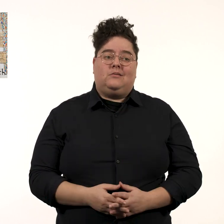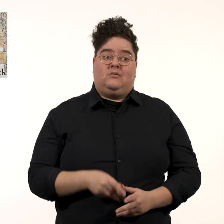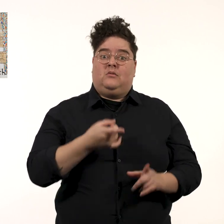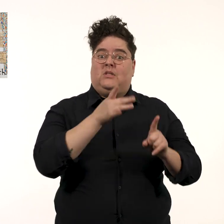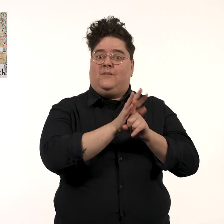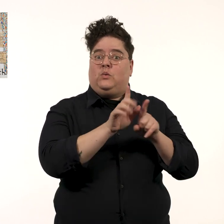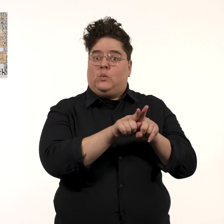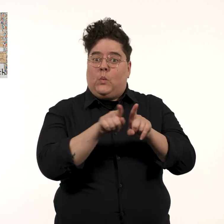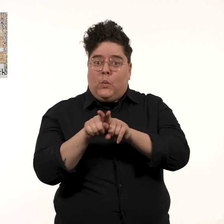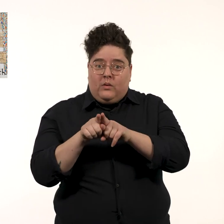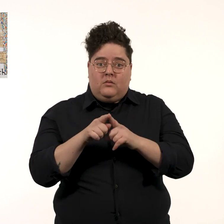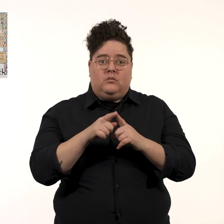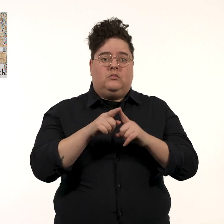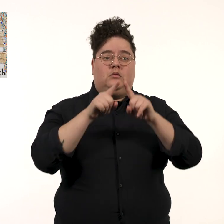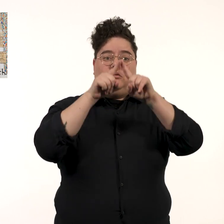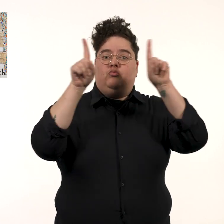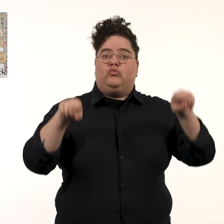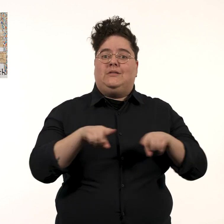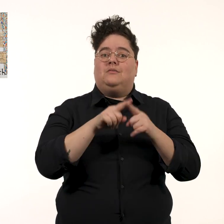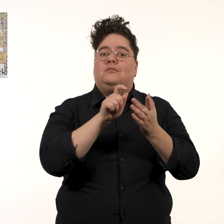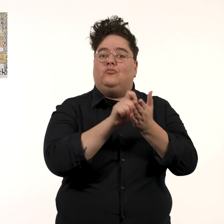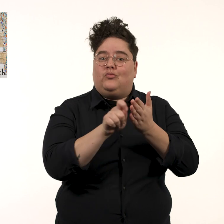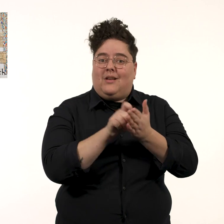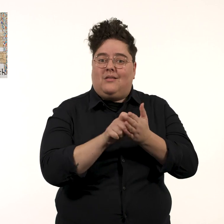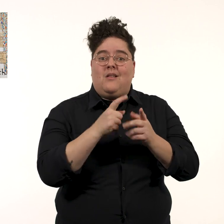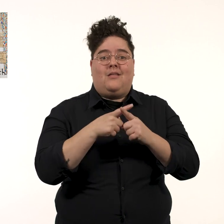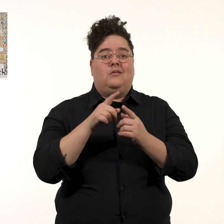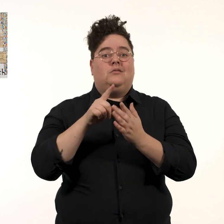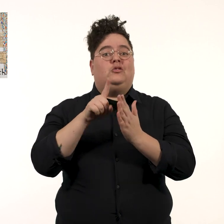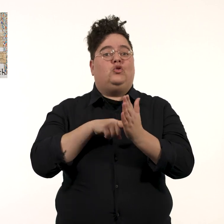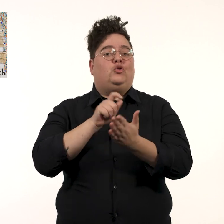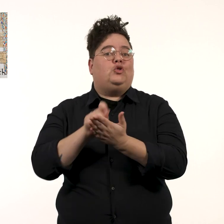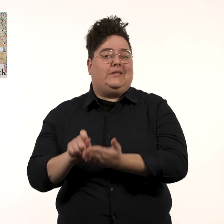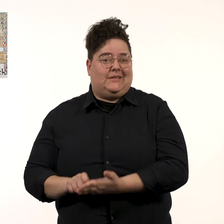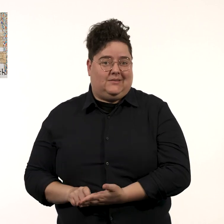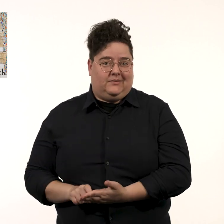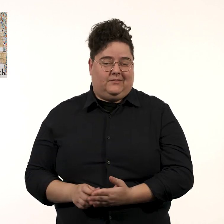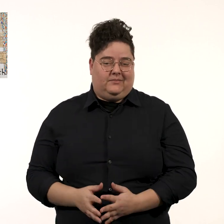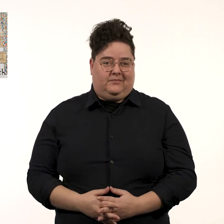She is also a screenwriter and journalist.